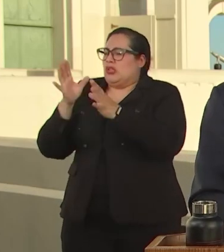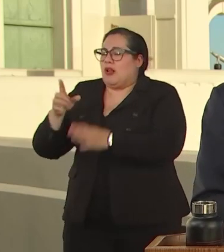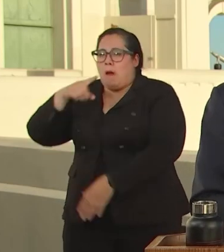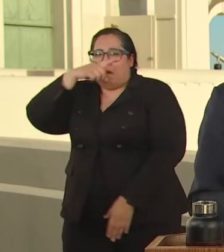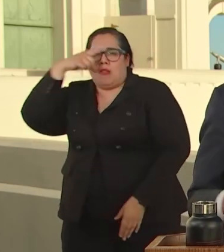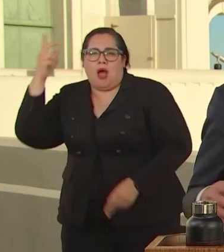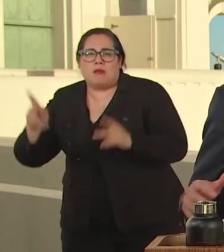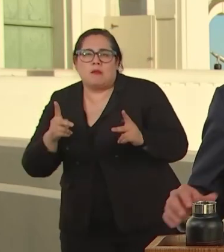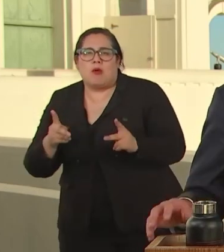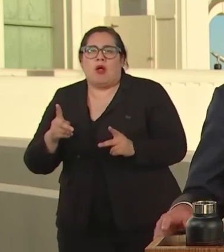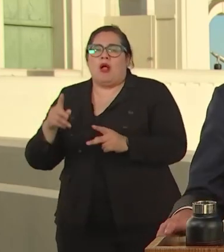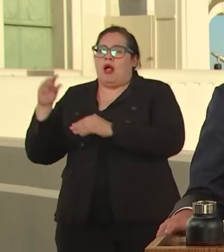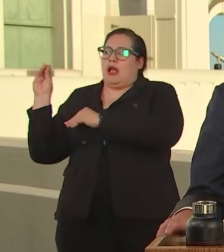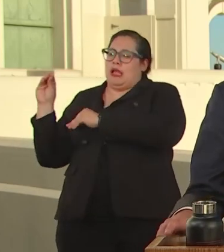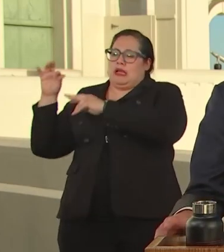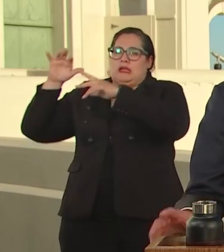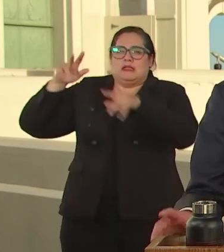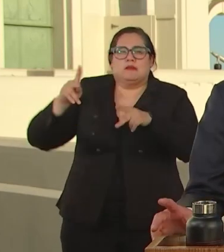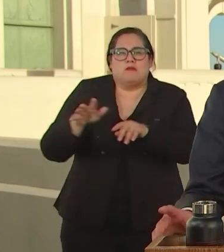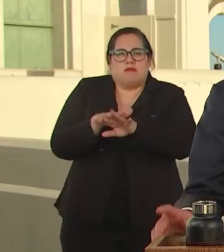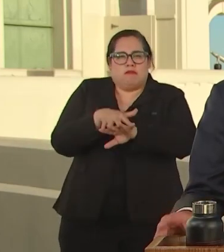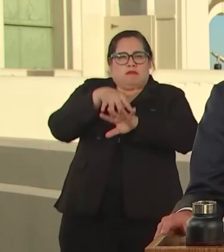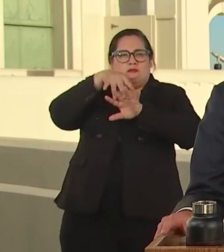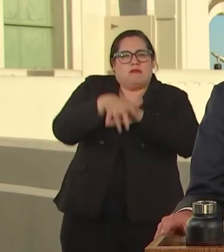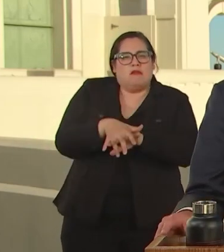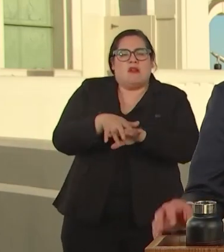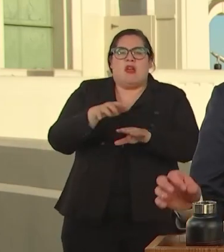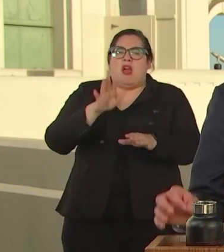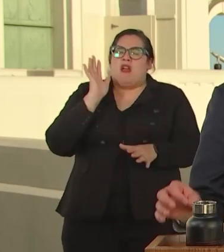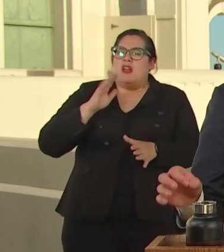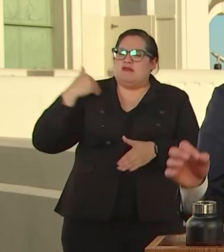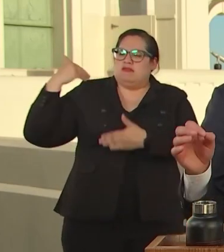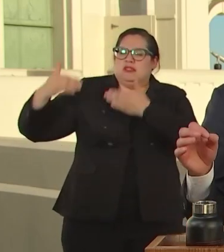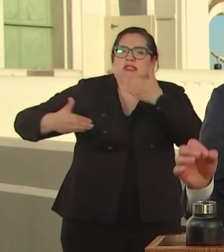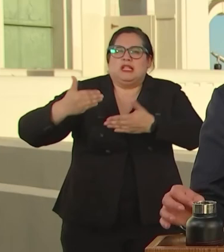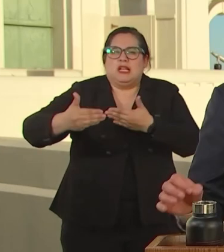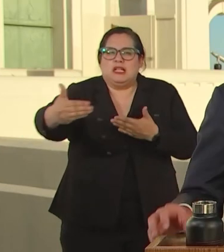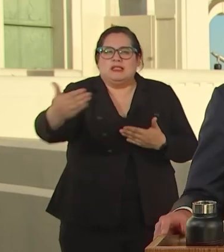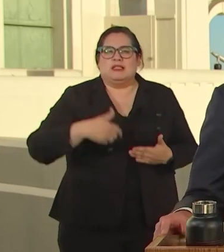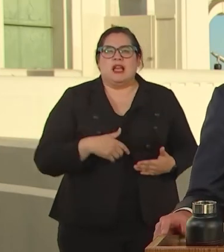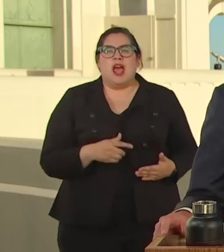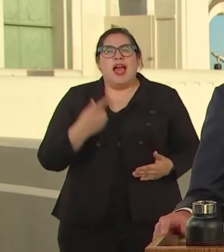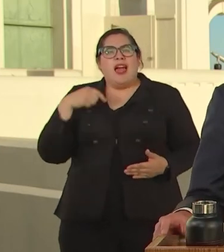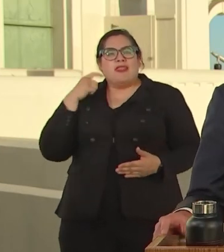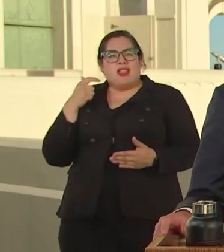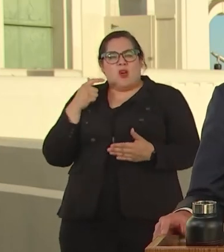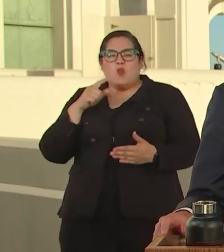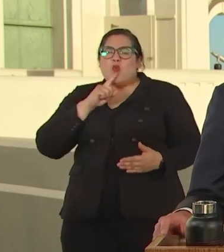PEOPLE. AND LAST YEAR HAS BEEN TO LOOK